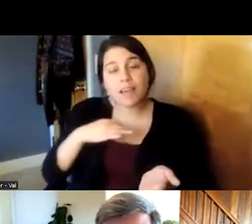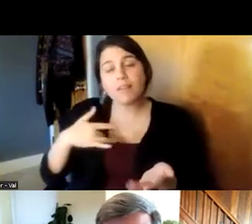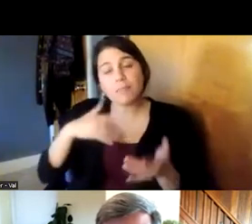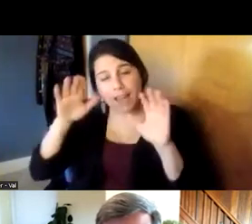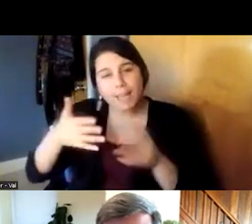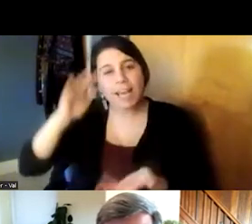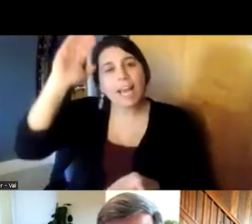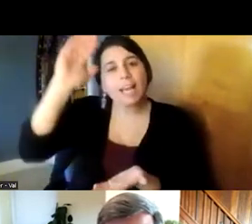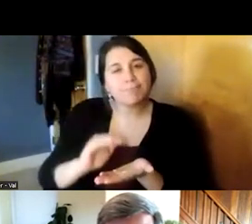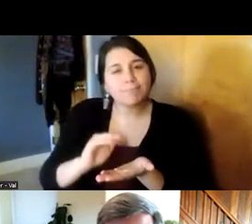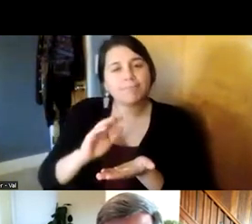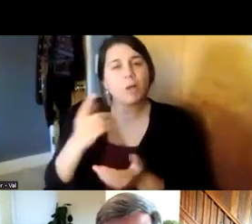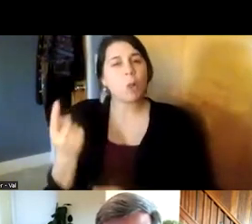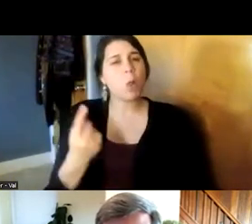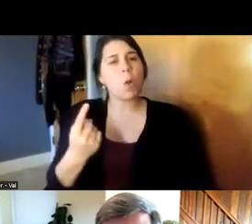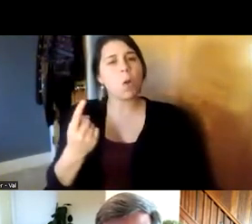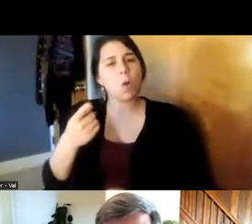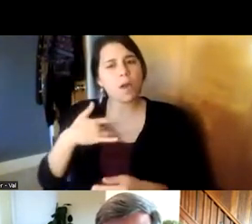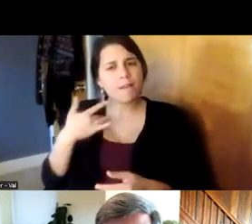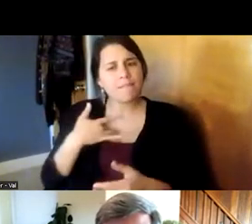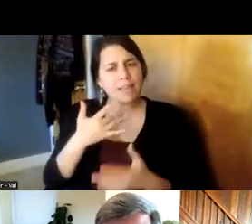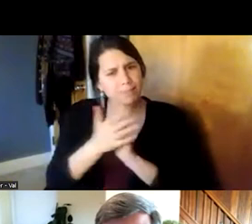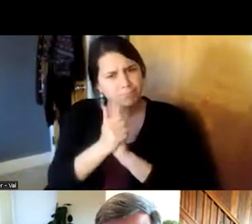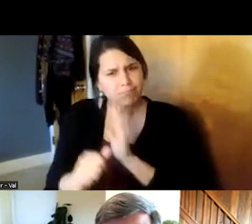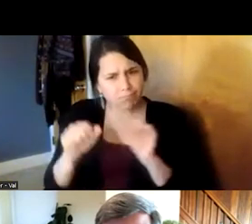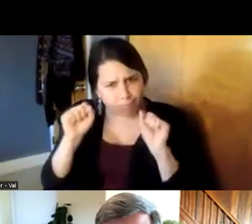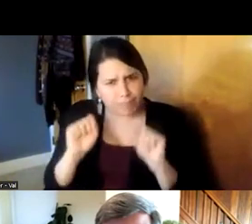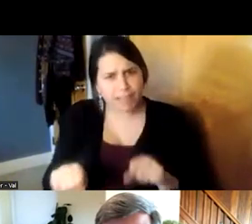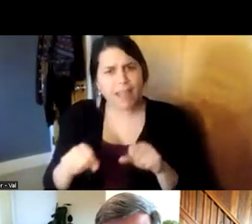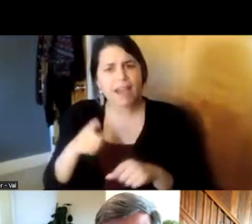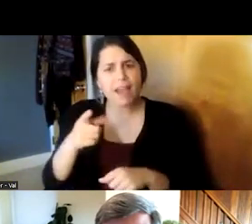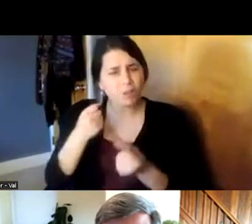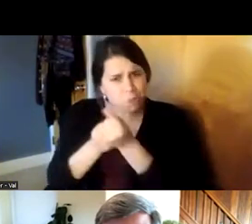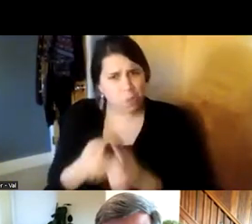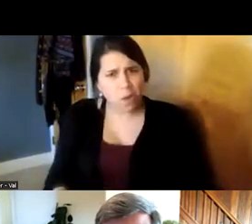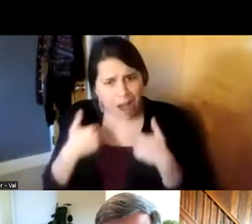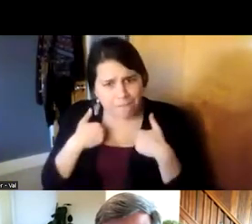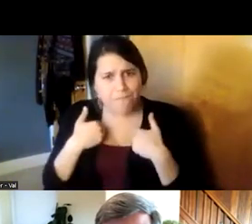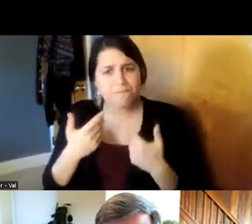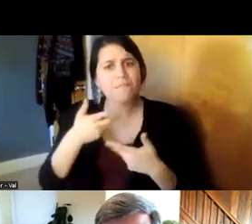of isolation increasing their sense of competence feeling supported in working with more challenging